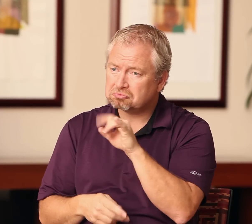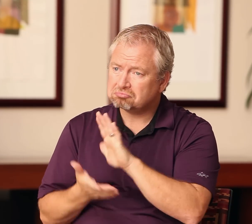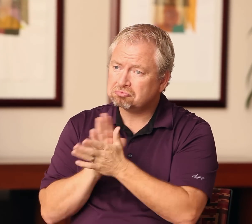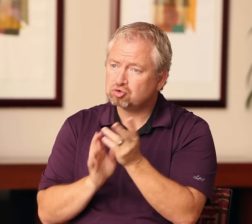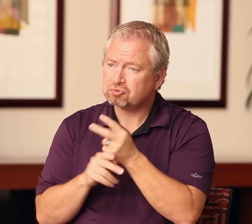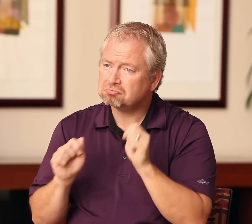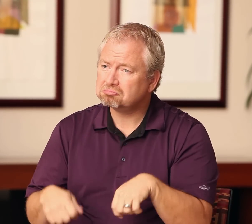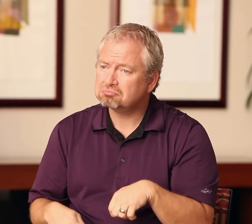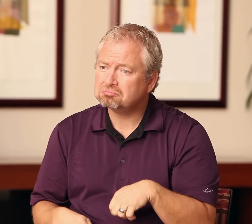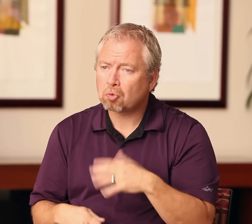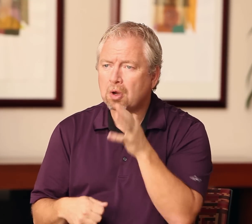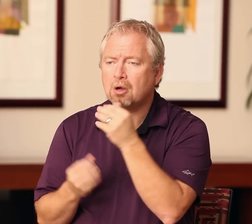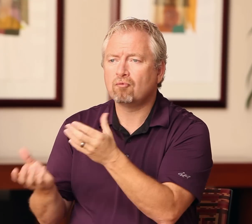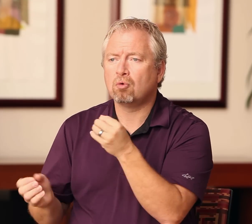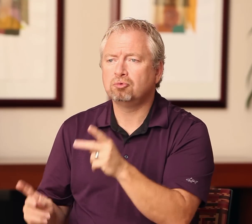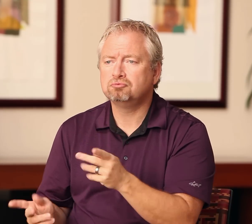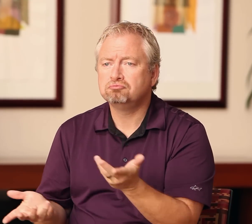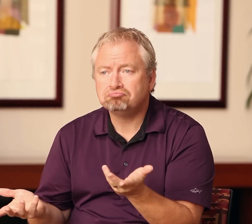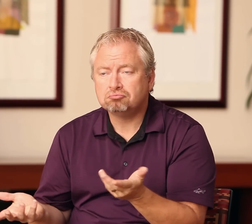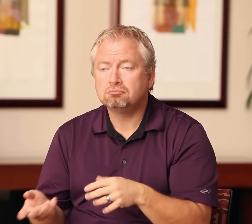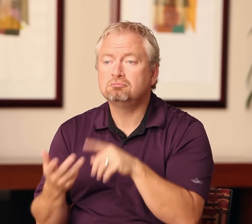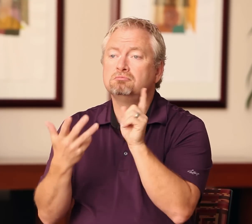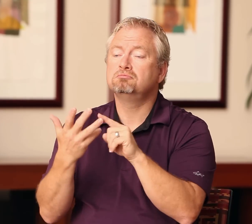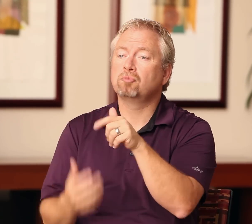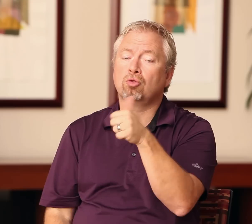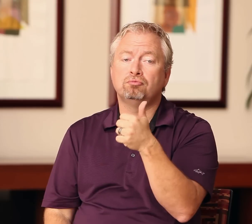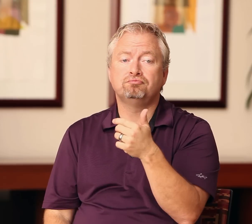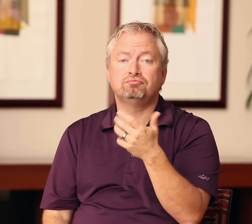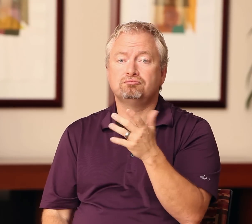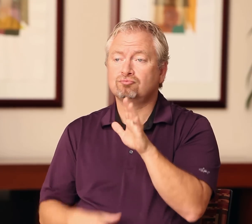These opportunities should be offered.